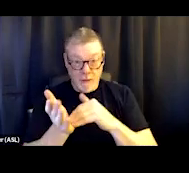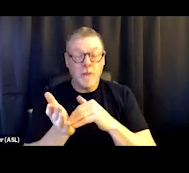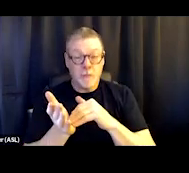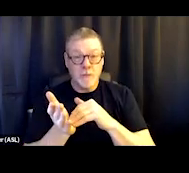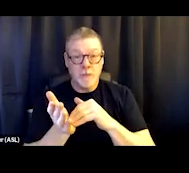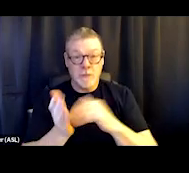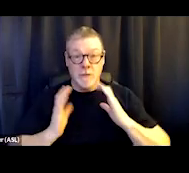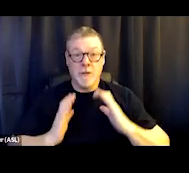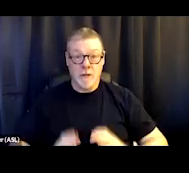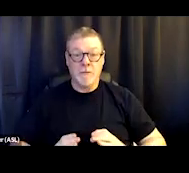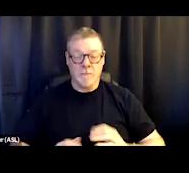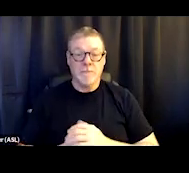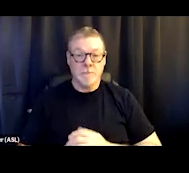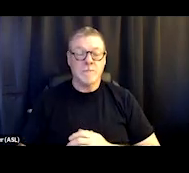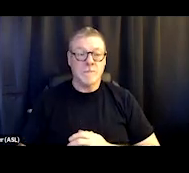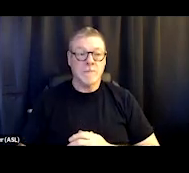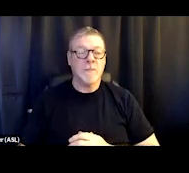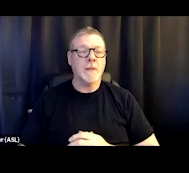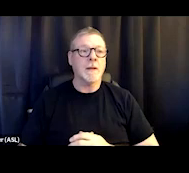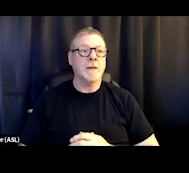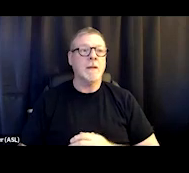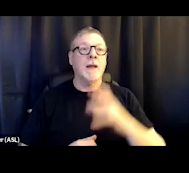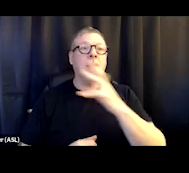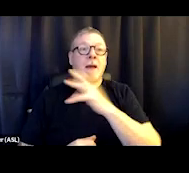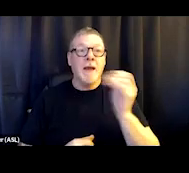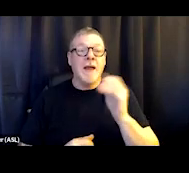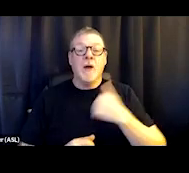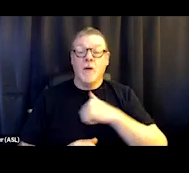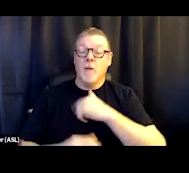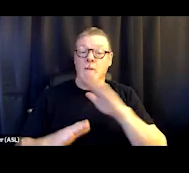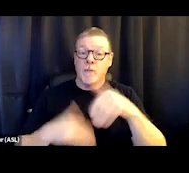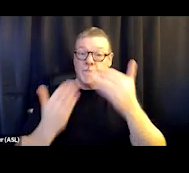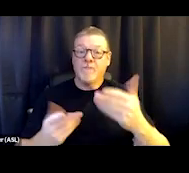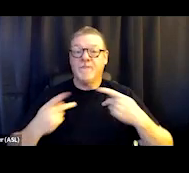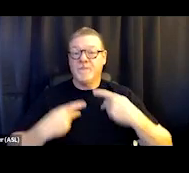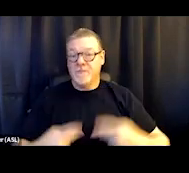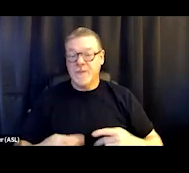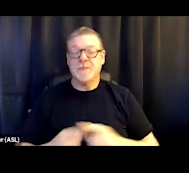through the healthcare system and provide physical, behavioral health,